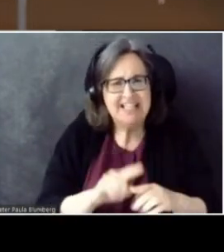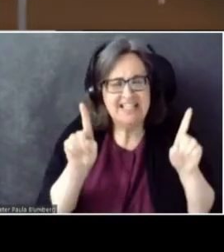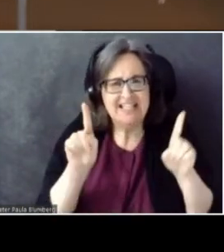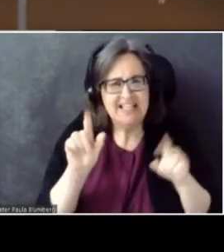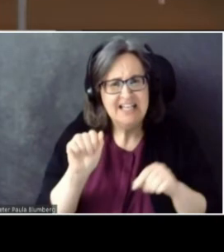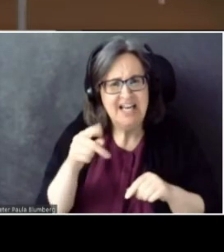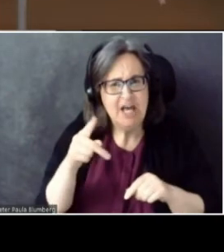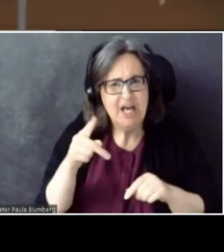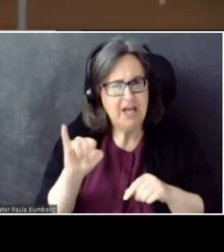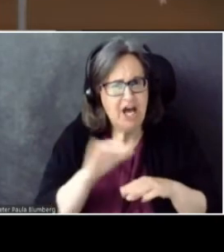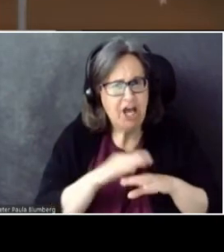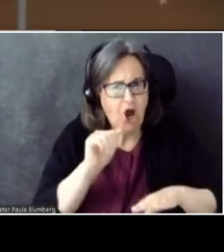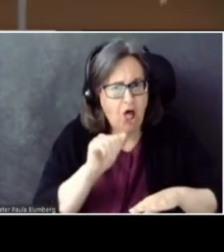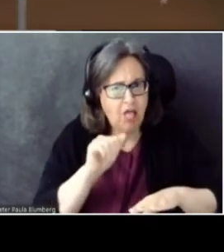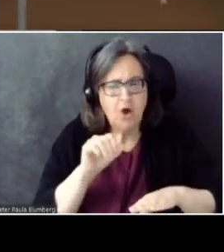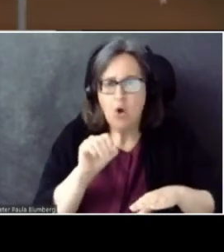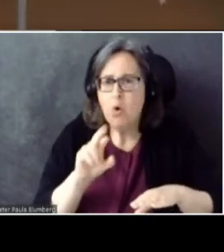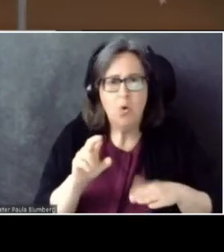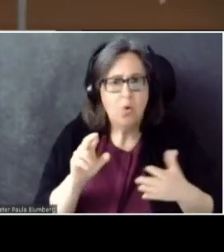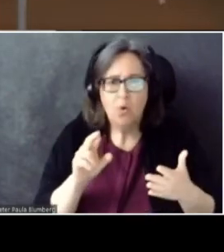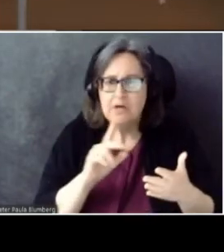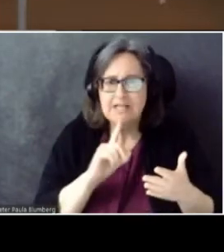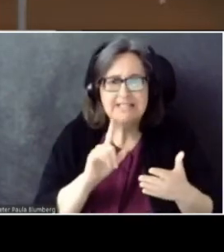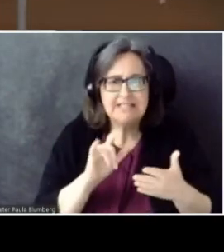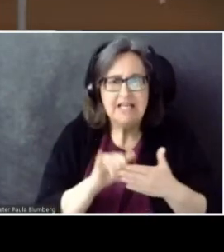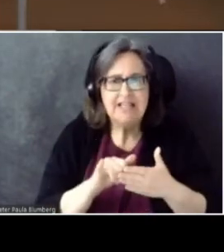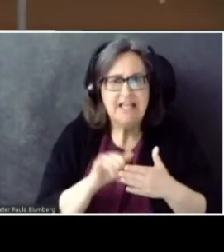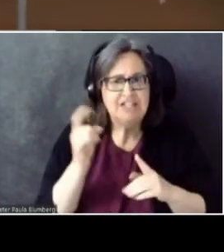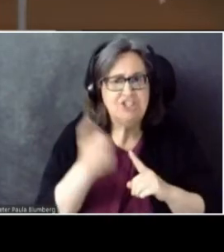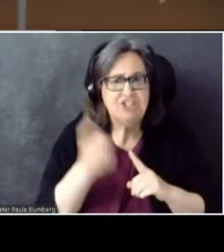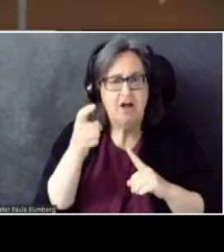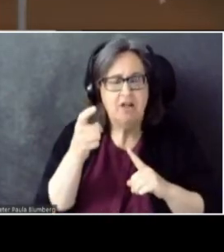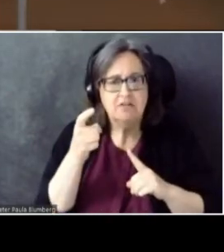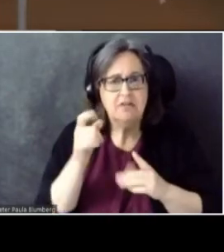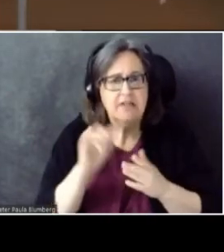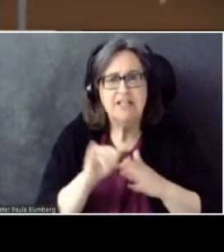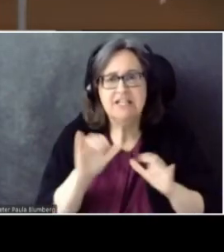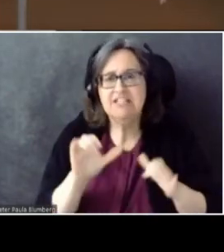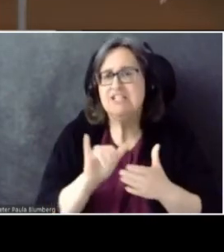Or is that just the default that it does that kind of...